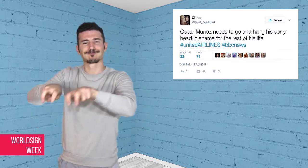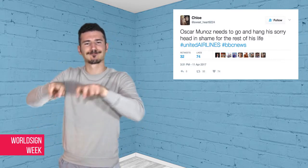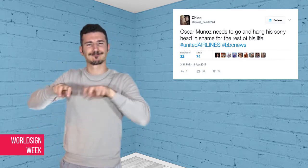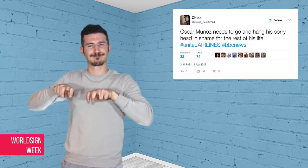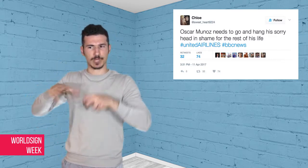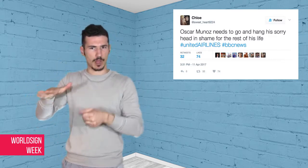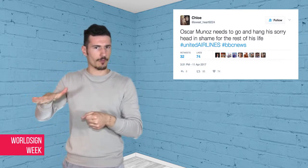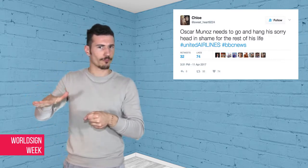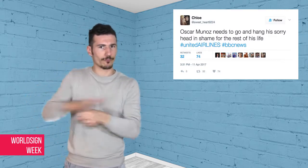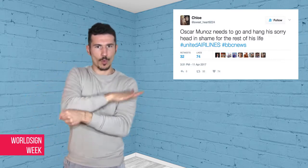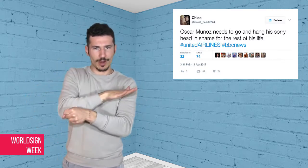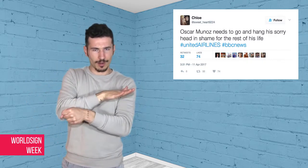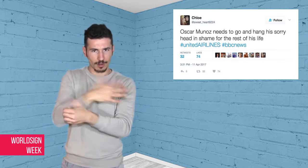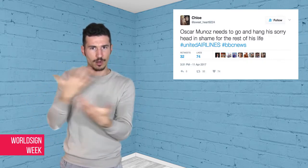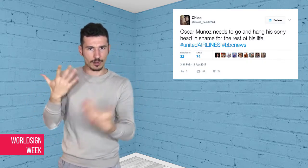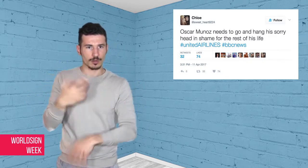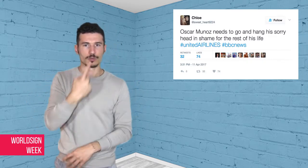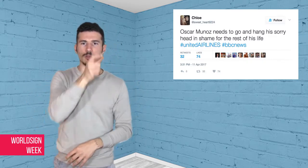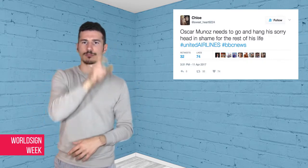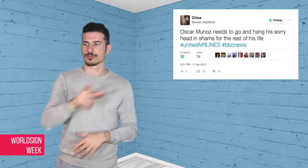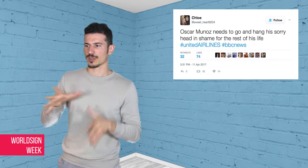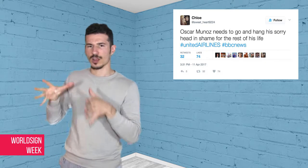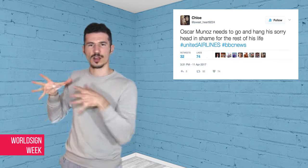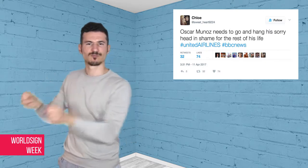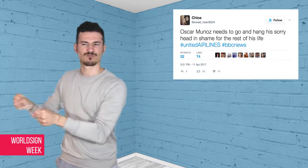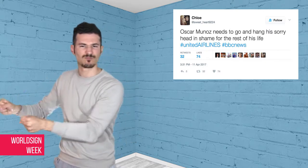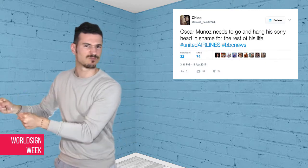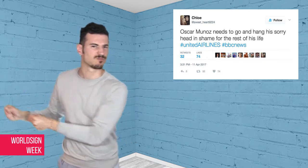outrages with thousands of furious posts